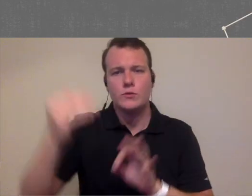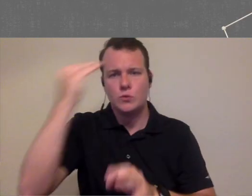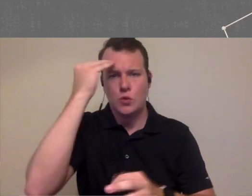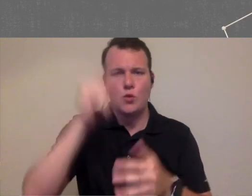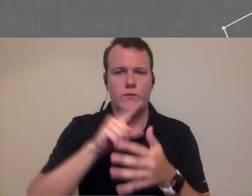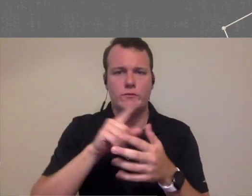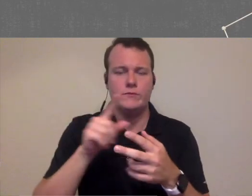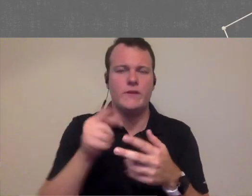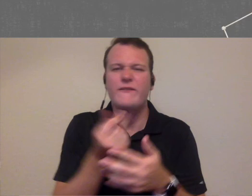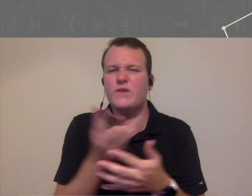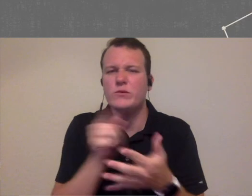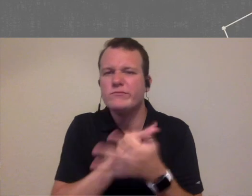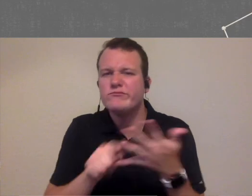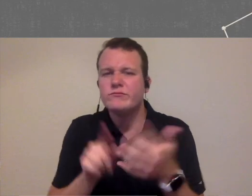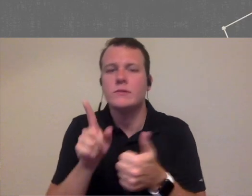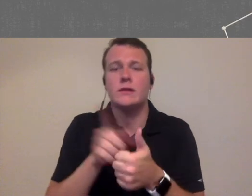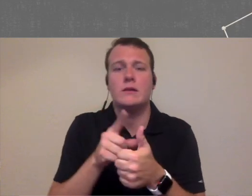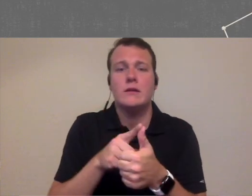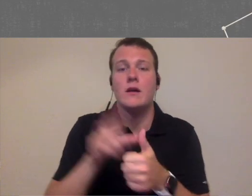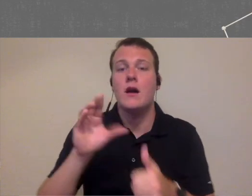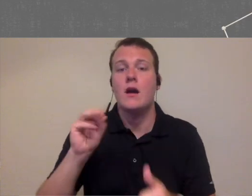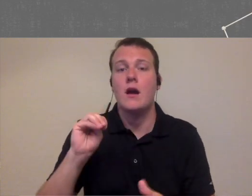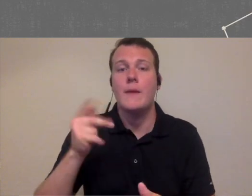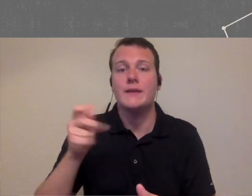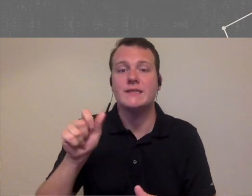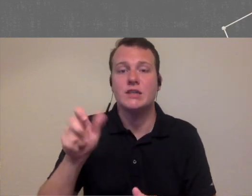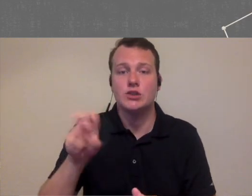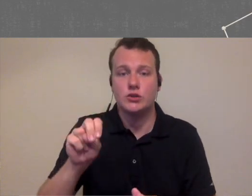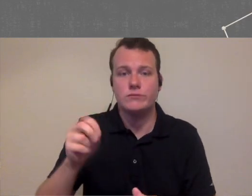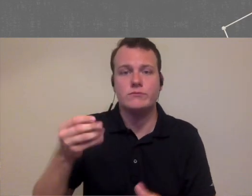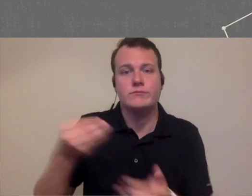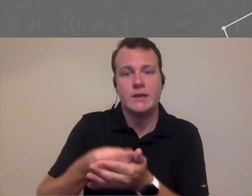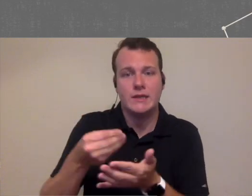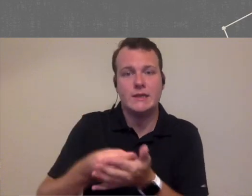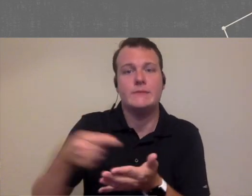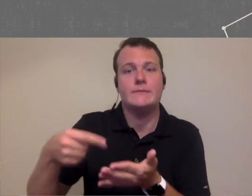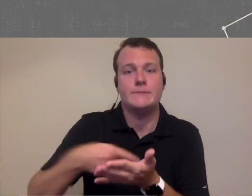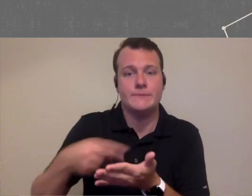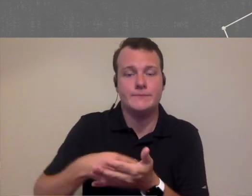and one of them is going to be compensation there are some practices